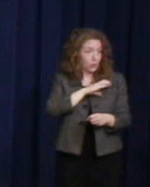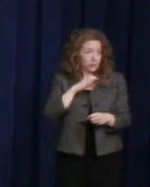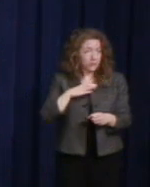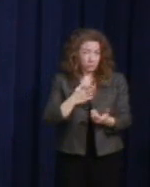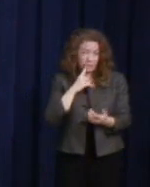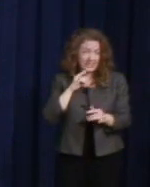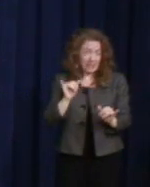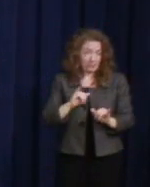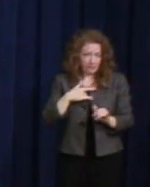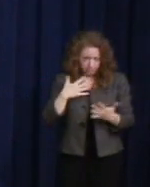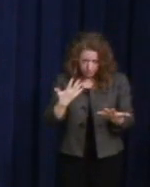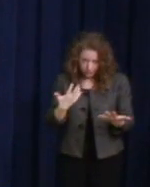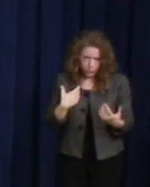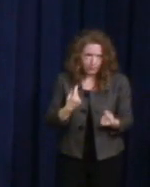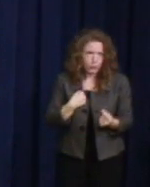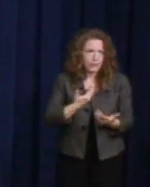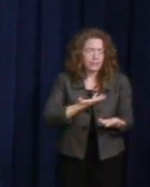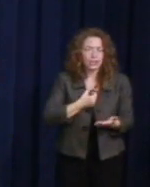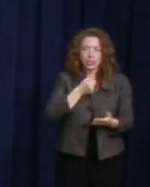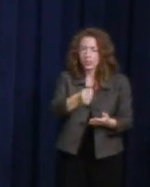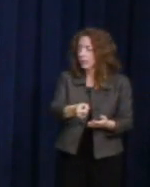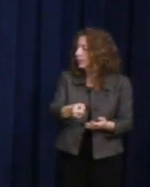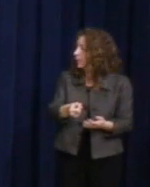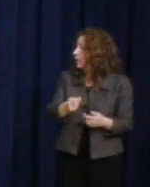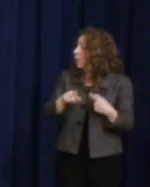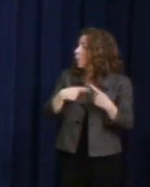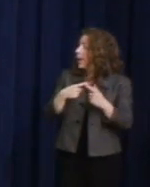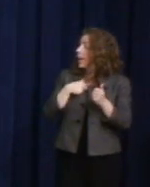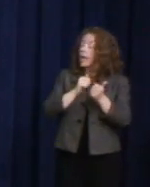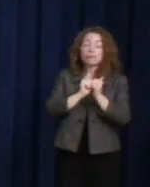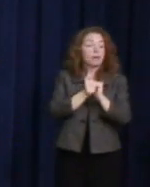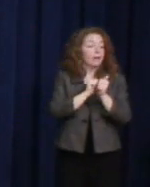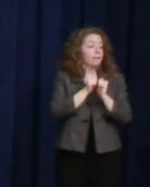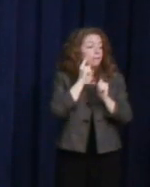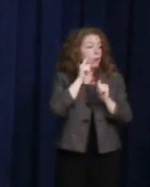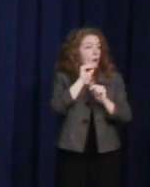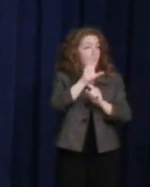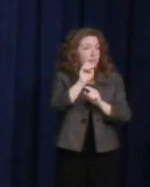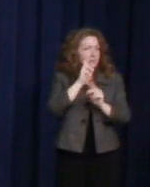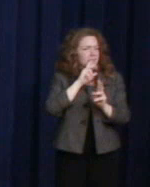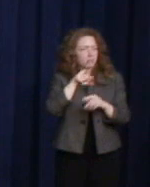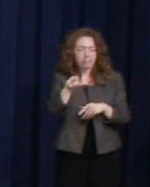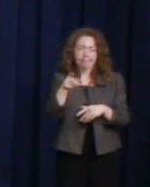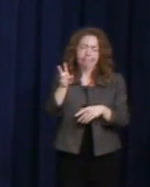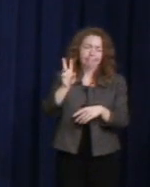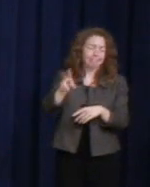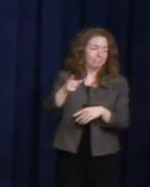When I ran for office, people said "You're too young." "Not enough experience."